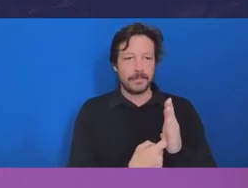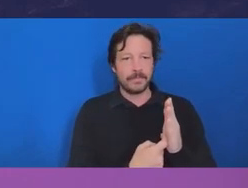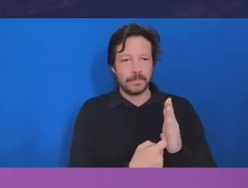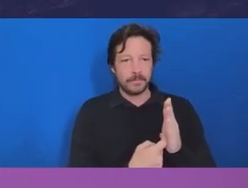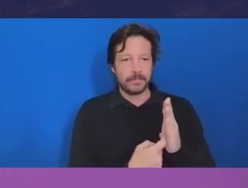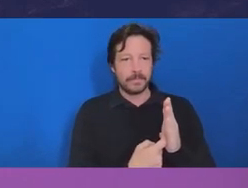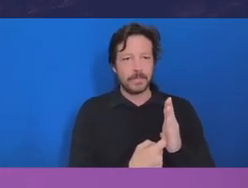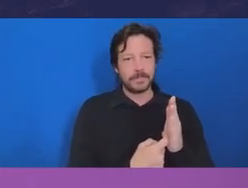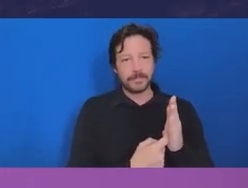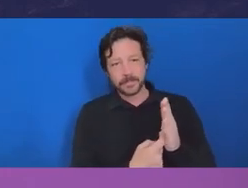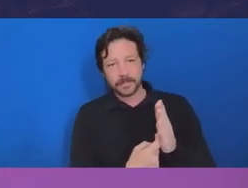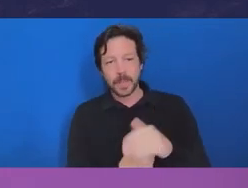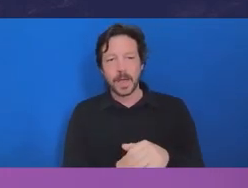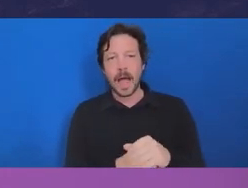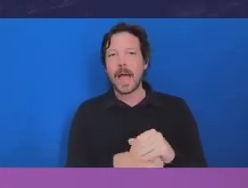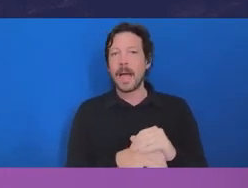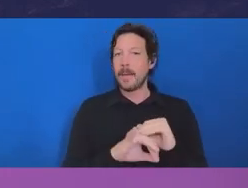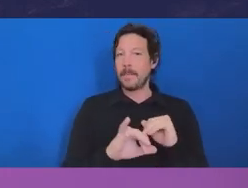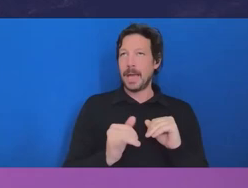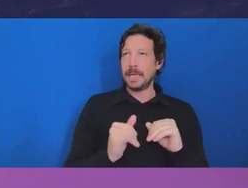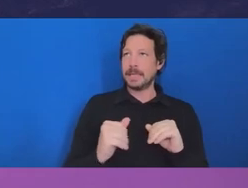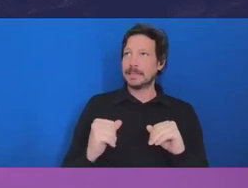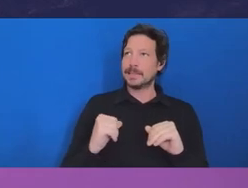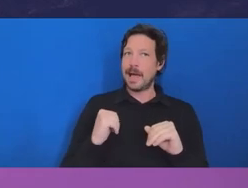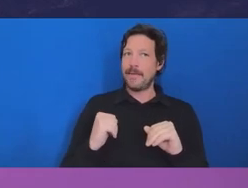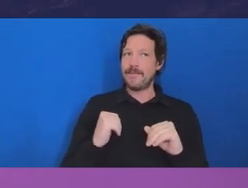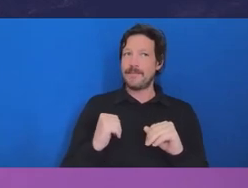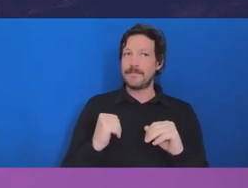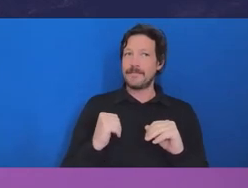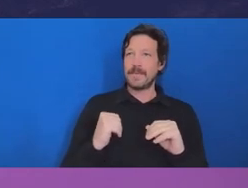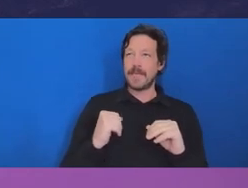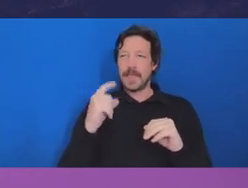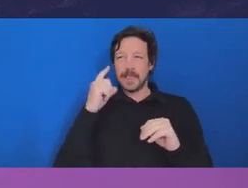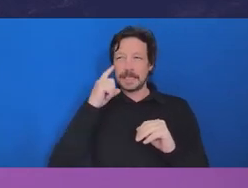even if you don't think that it is creating the kind of environment where